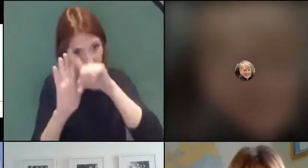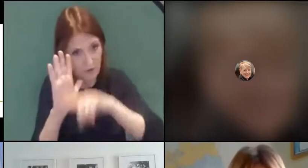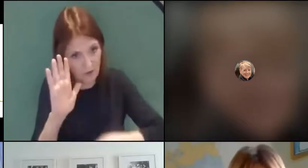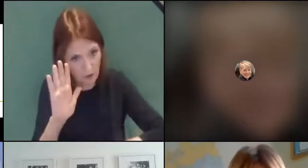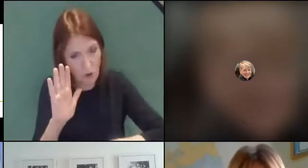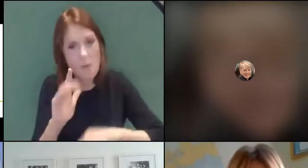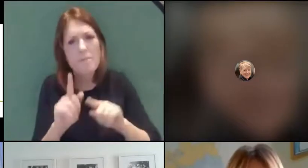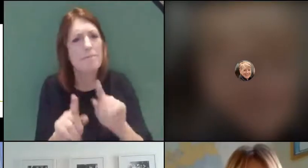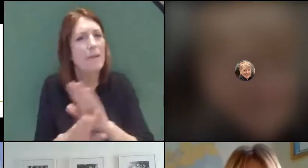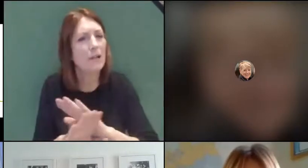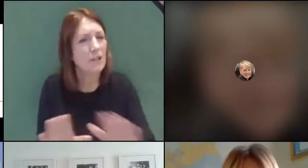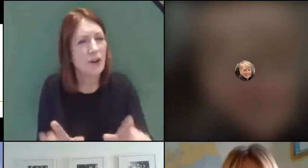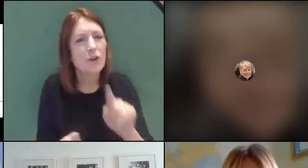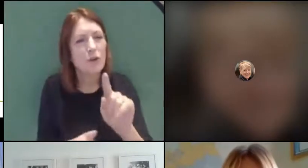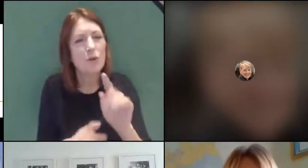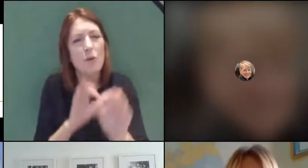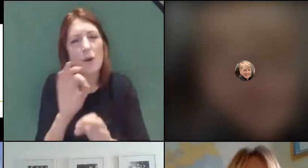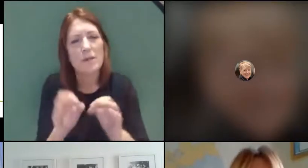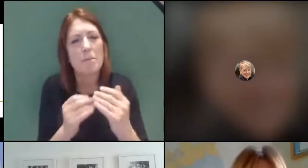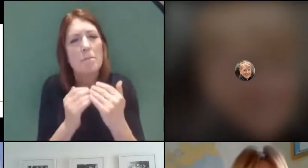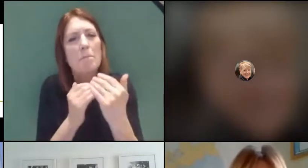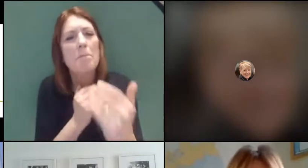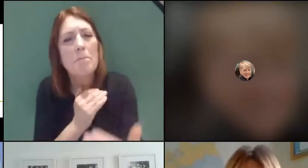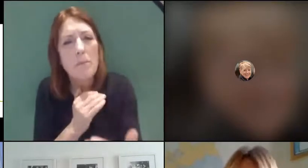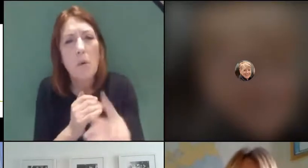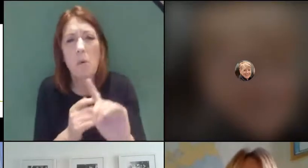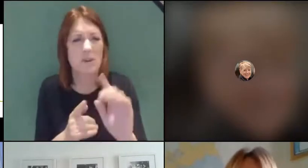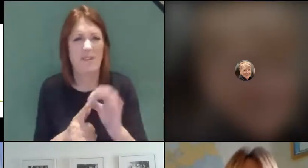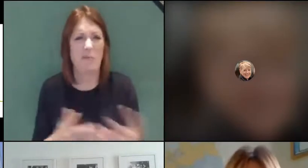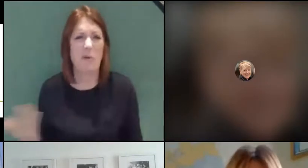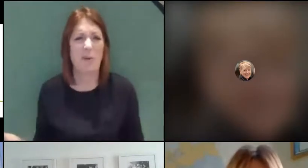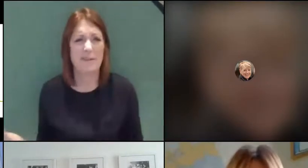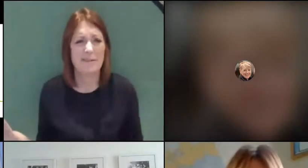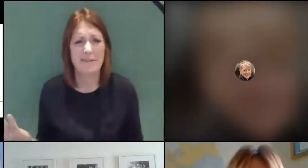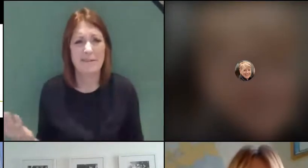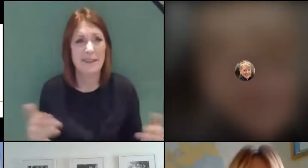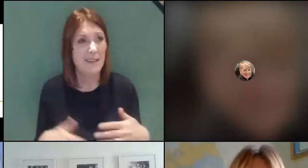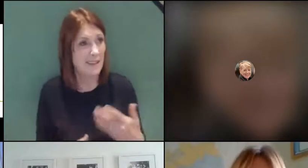about the law - your question is about what's the point, is there any use going back. Which